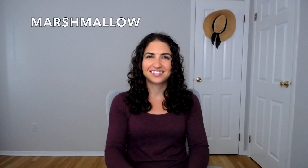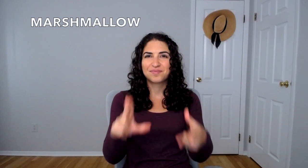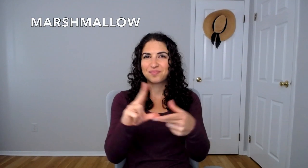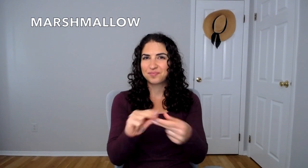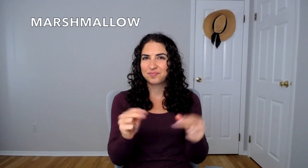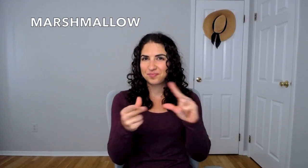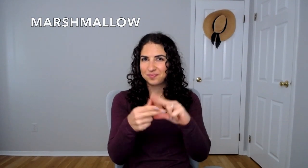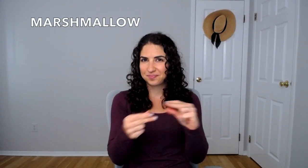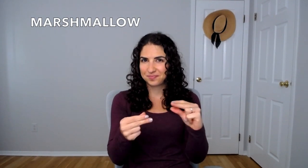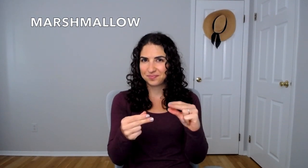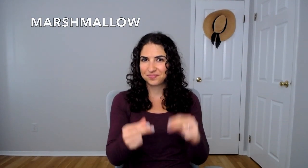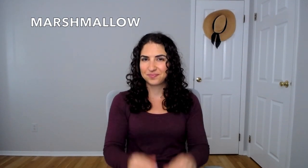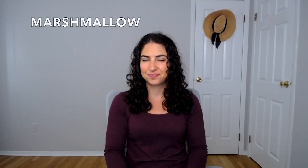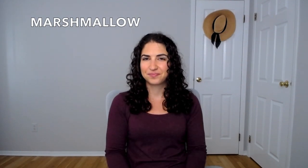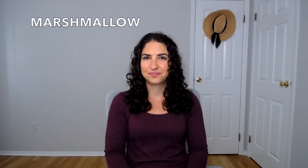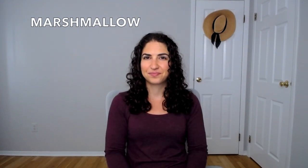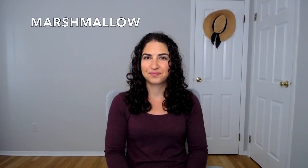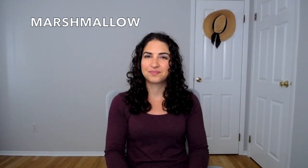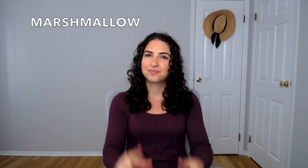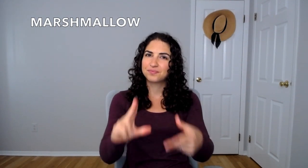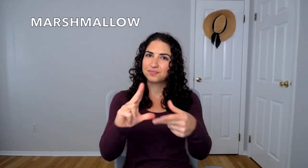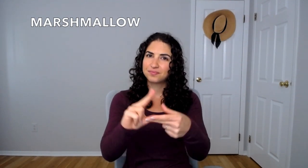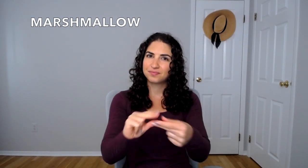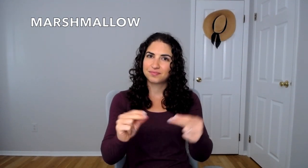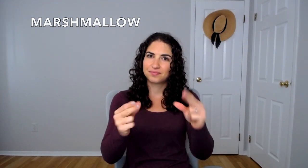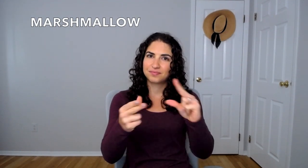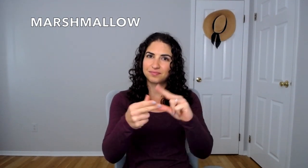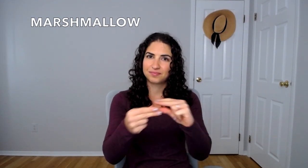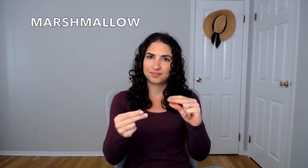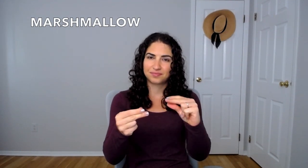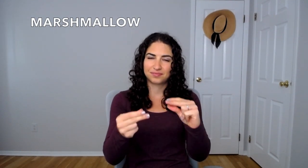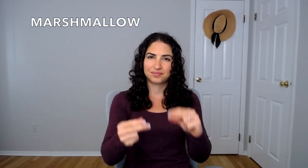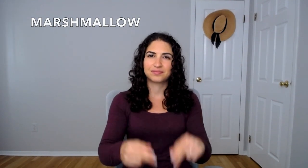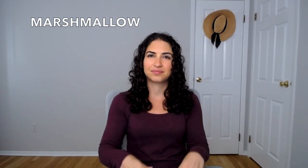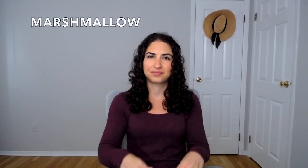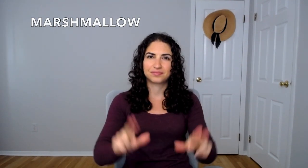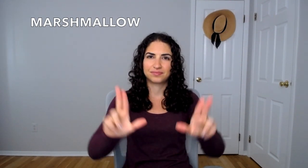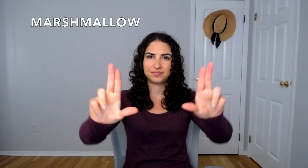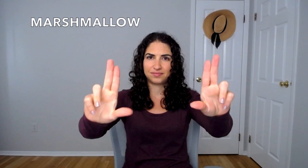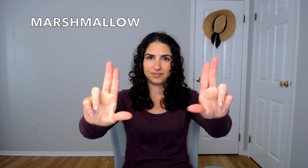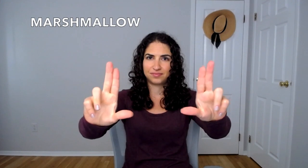MARSHMALLOW